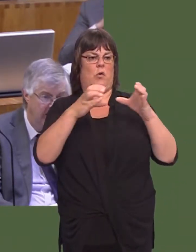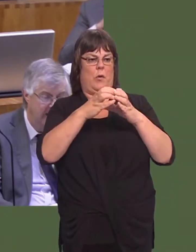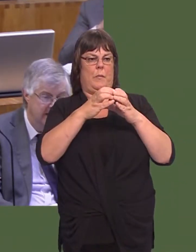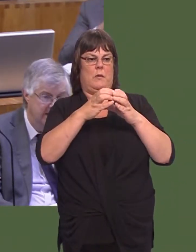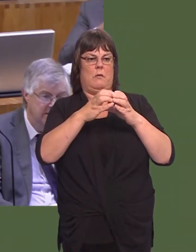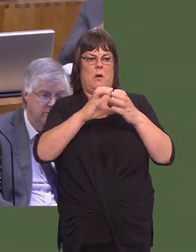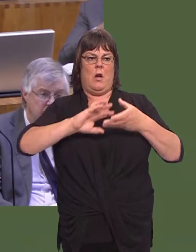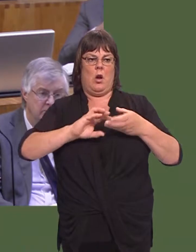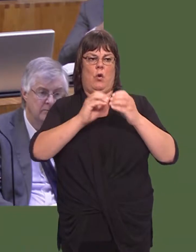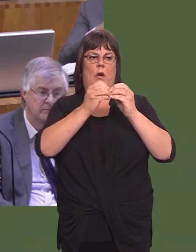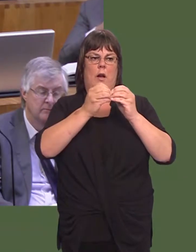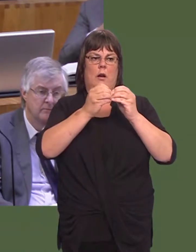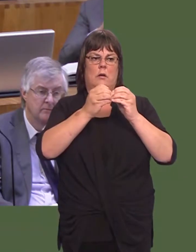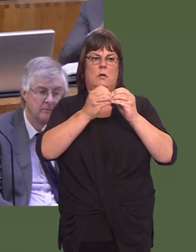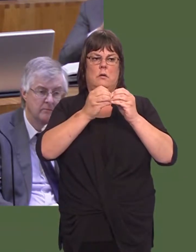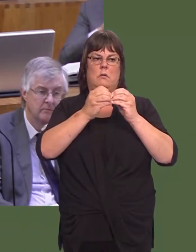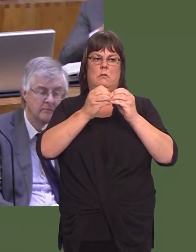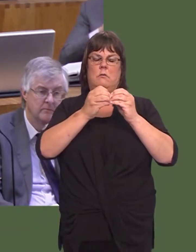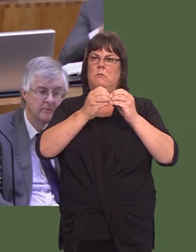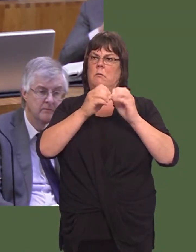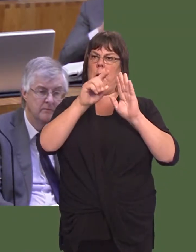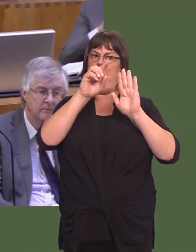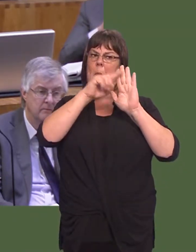nations of the UK to produce a manifesto thatís exactly the same.